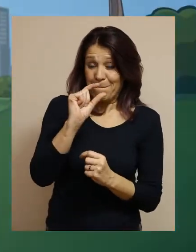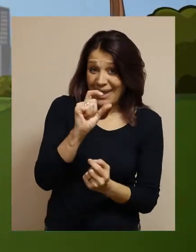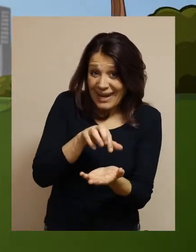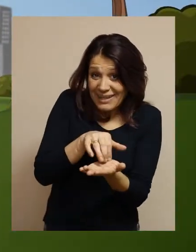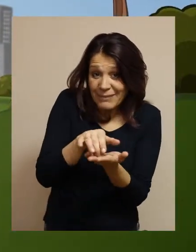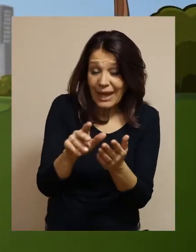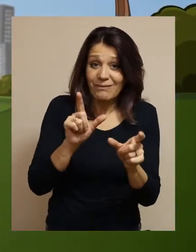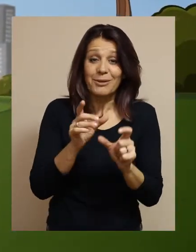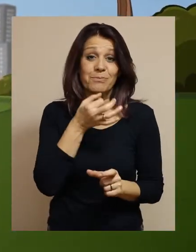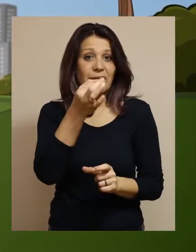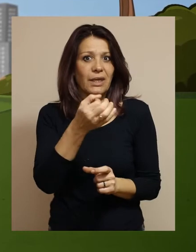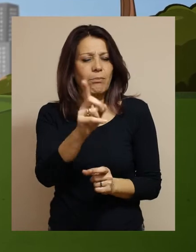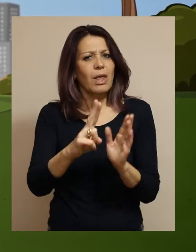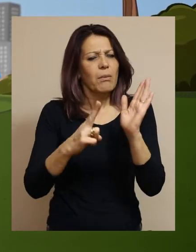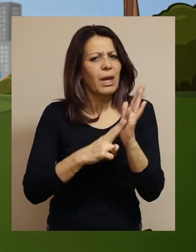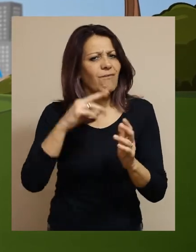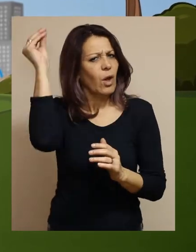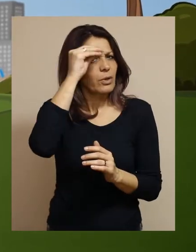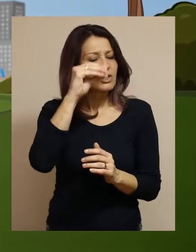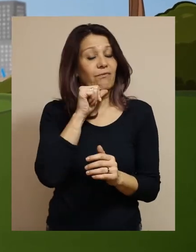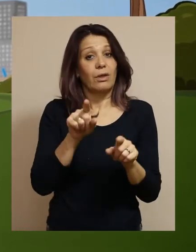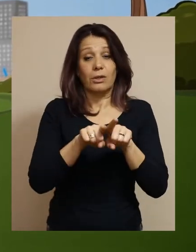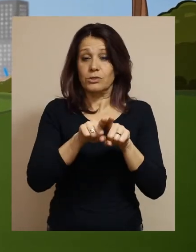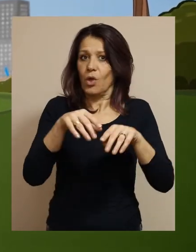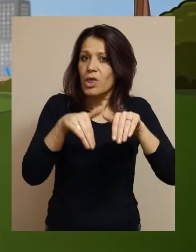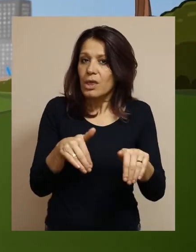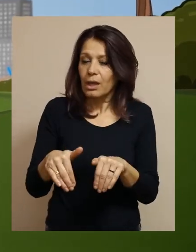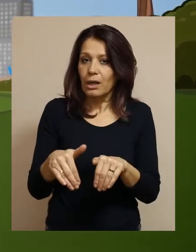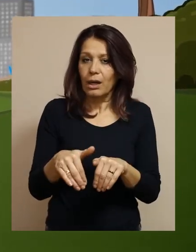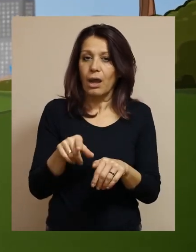Antlings have the right to education and right to play.